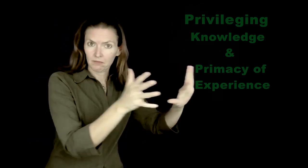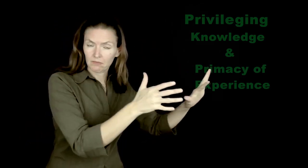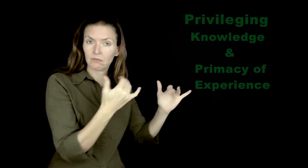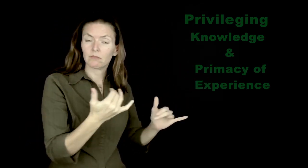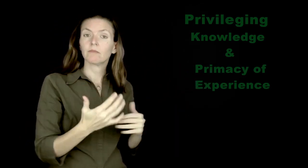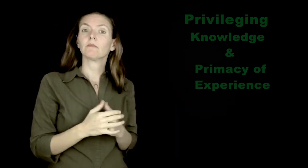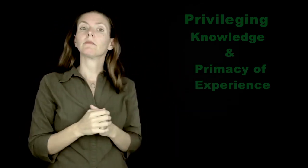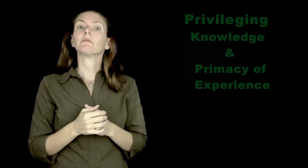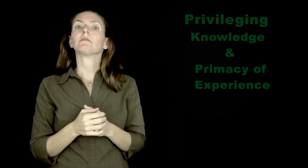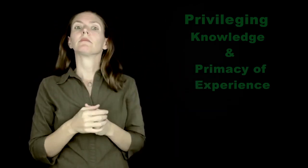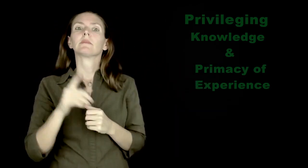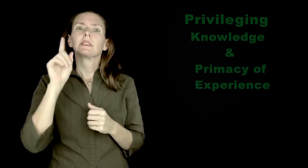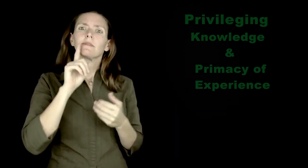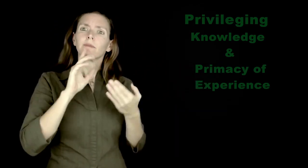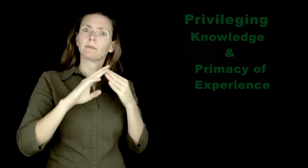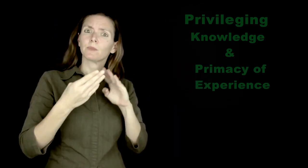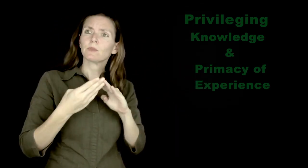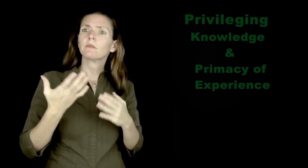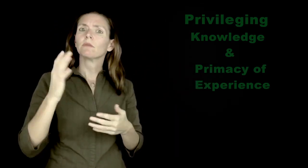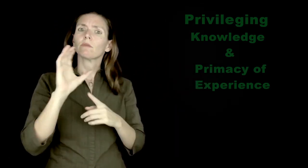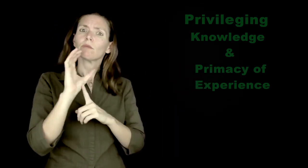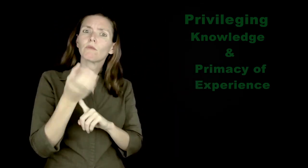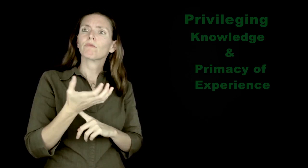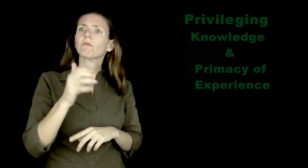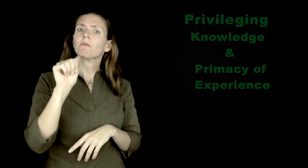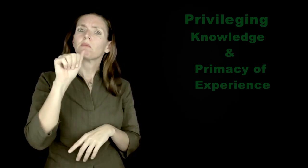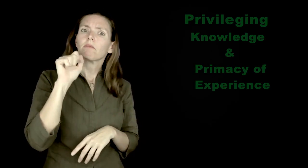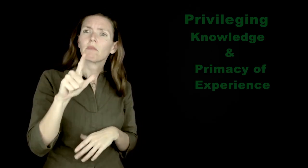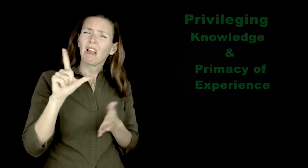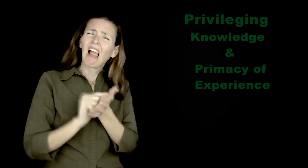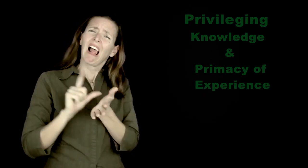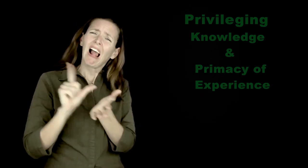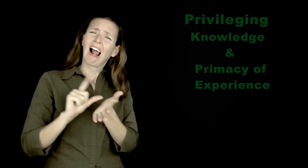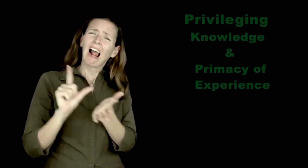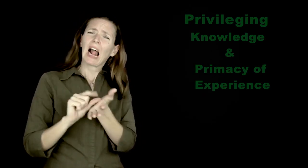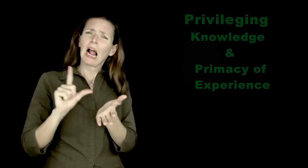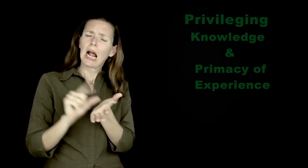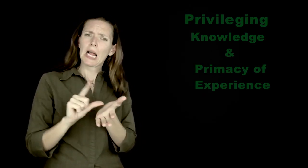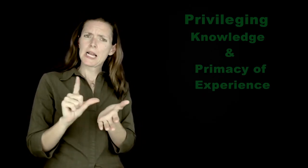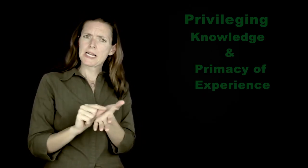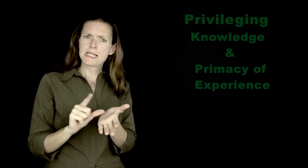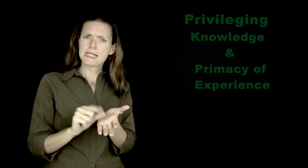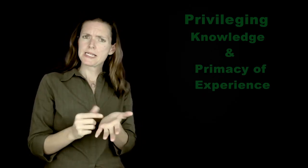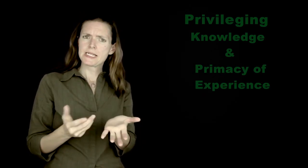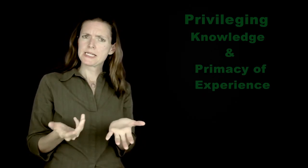Now, let's think about the Deaf community, our culture, and ASL... are there plentiful of publications by us and with us?